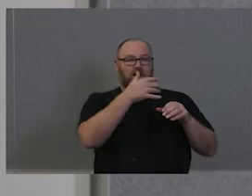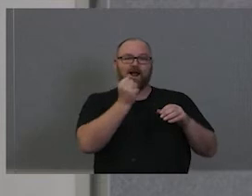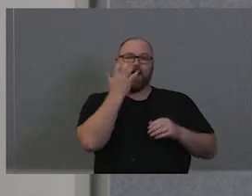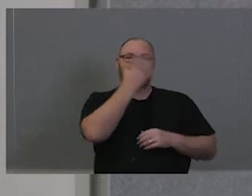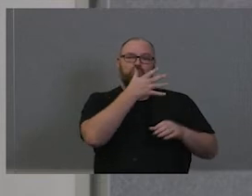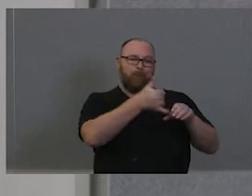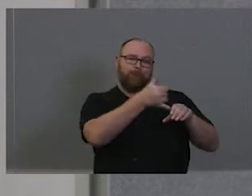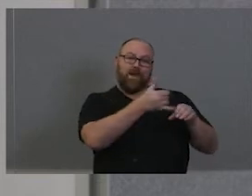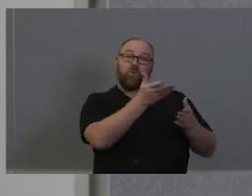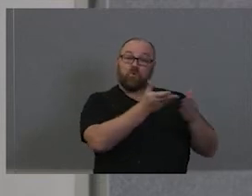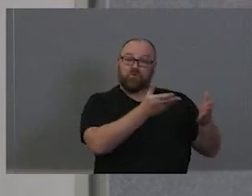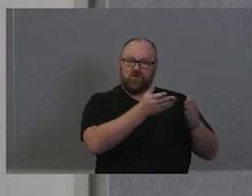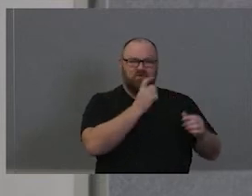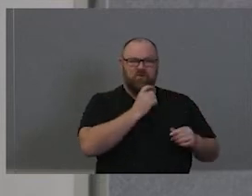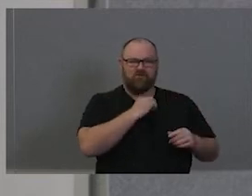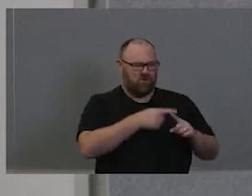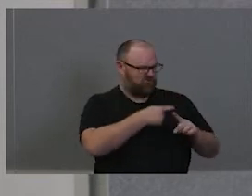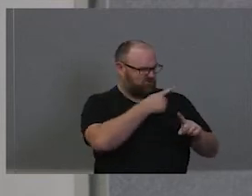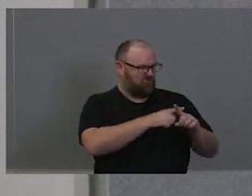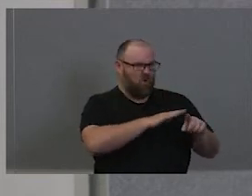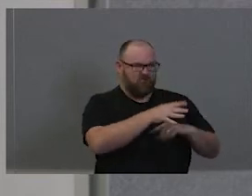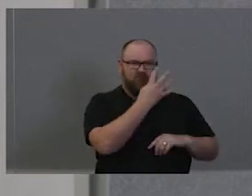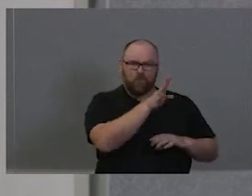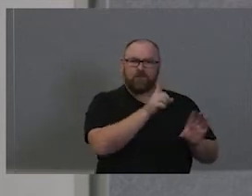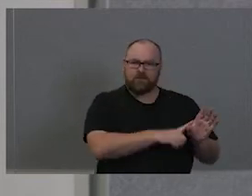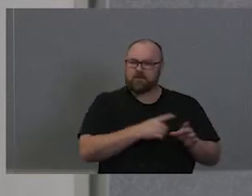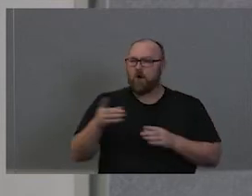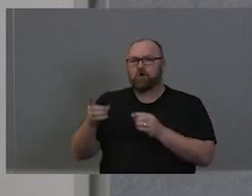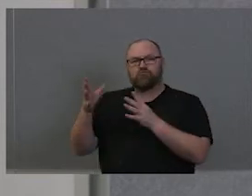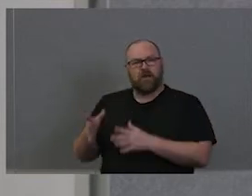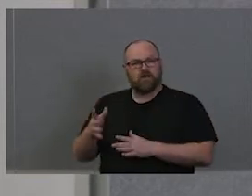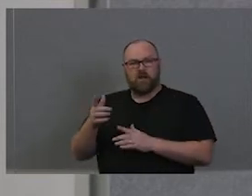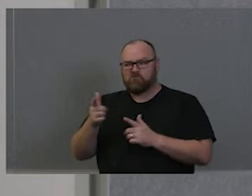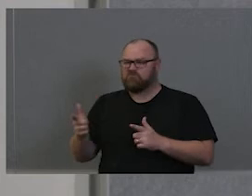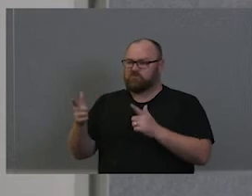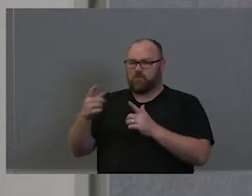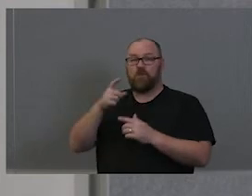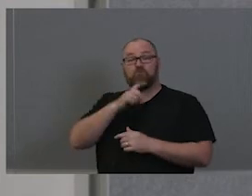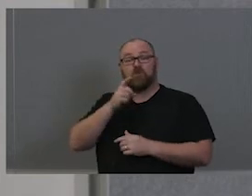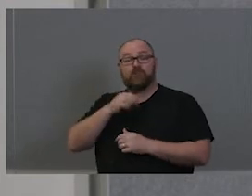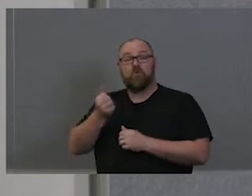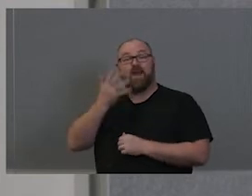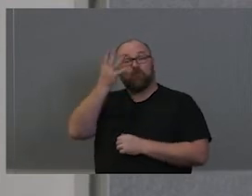for over 40 years. Also a director with the Redfern Aboriginal Housing Company.